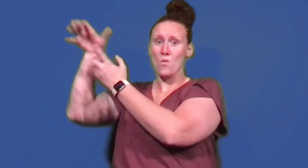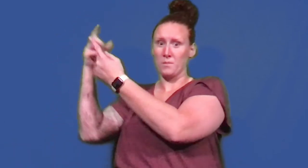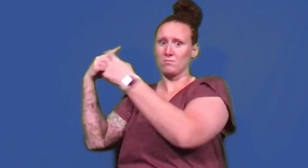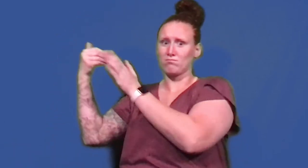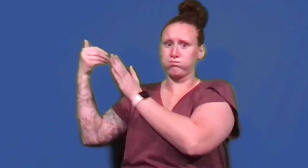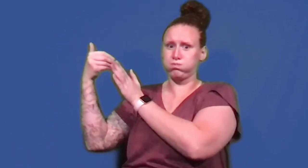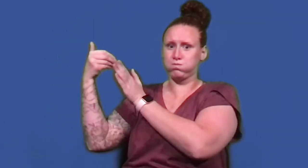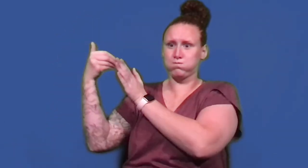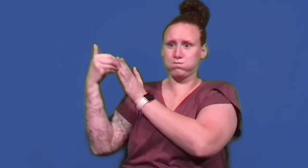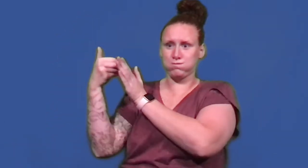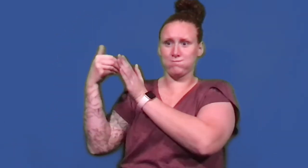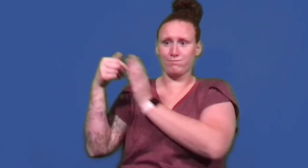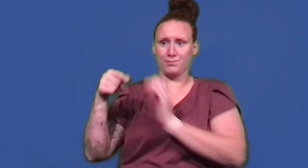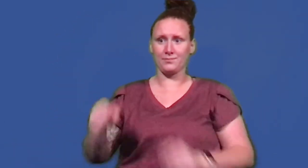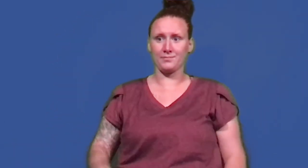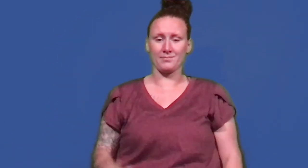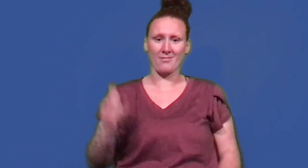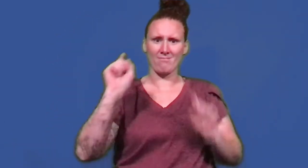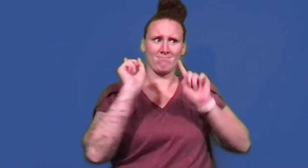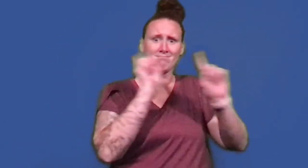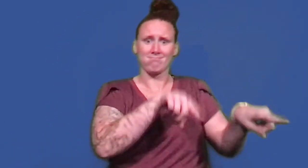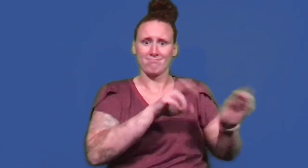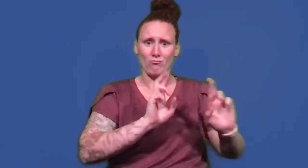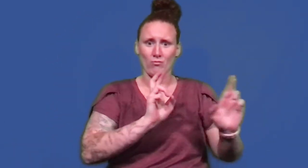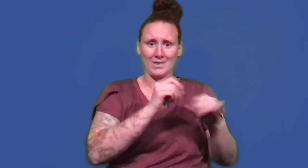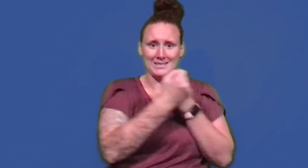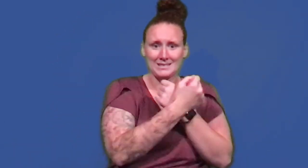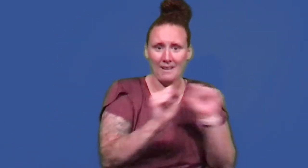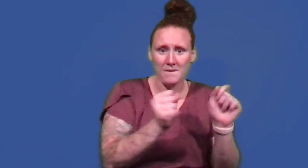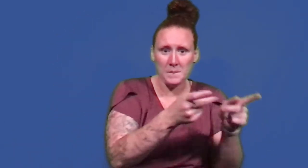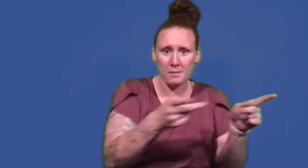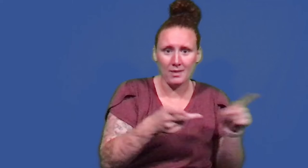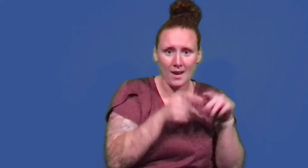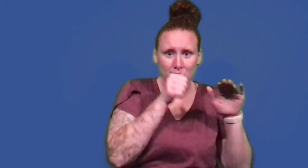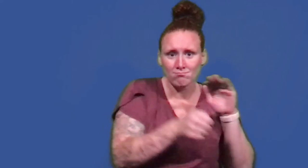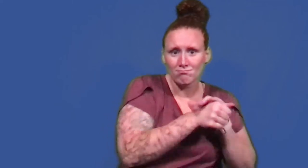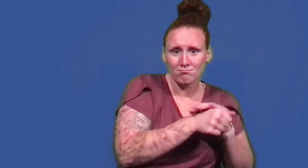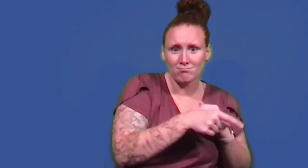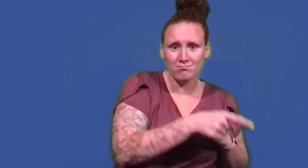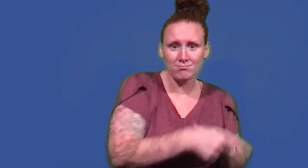The storm is getting close. We need to go to our safe place.